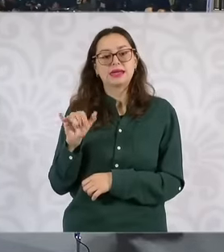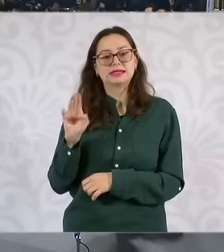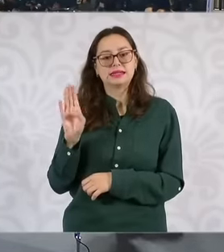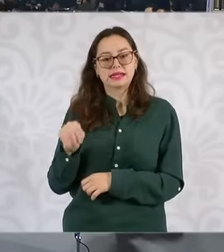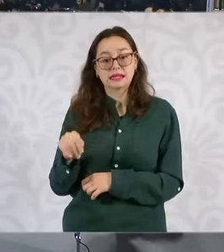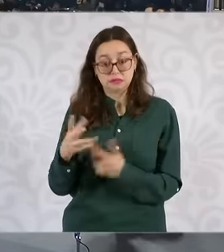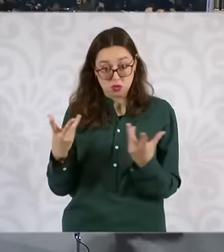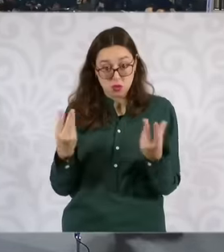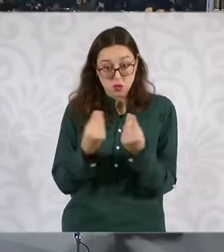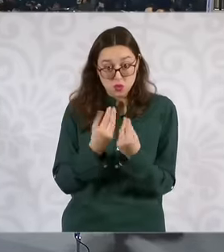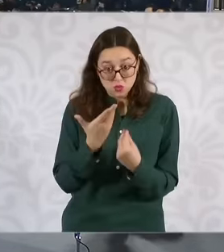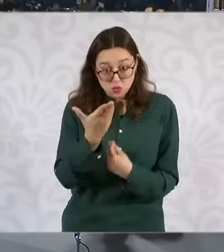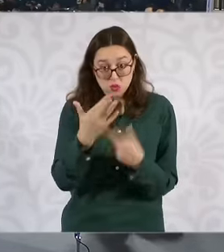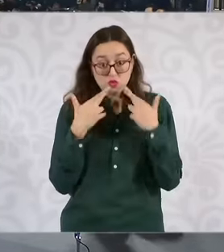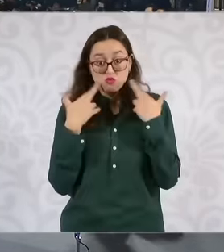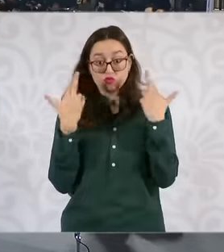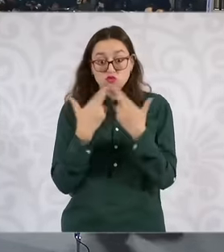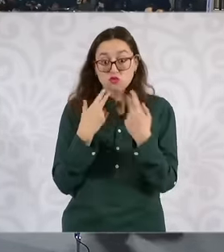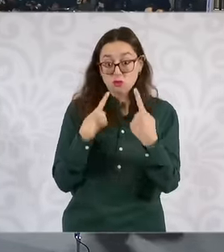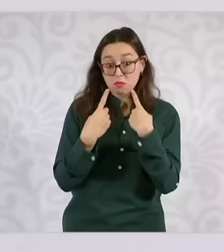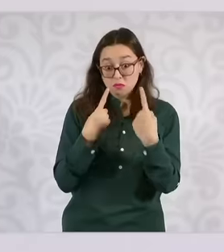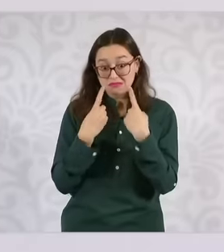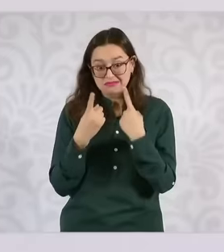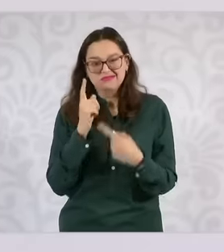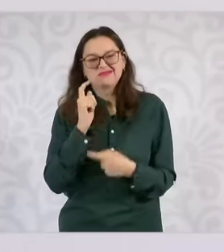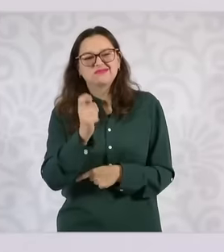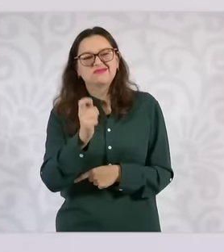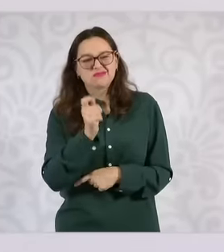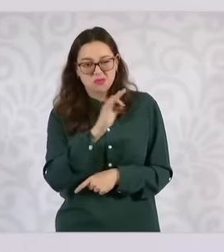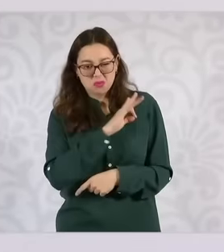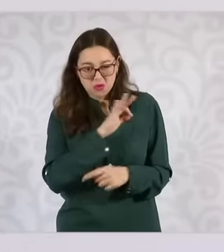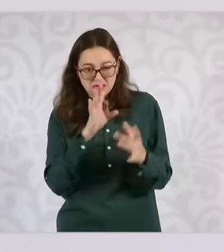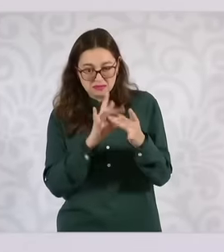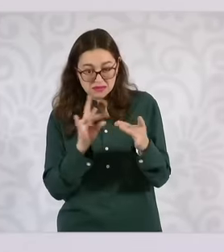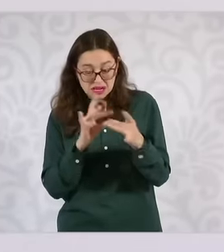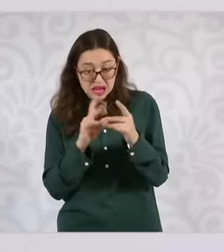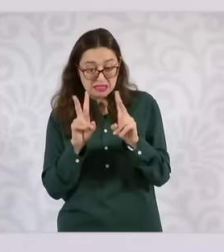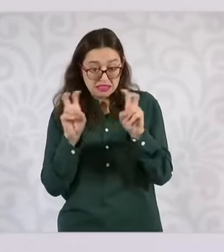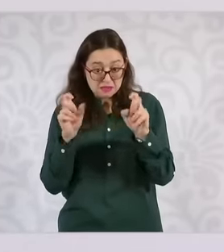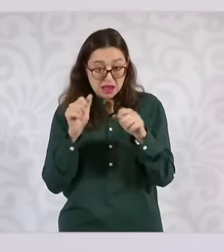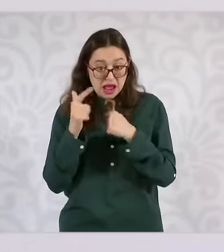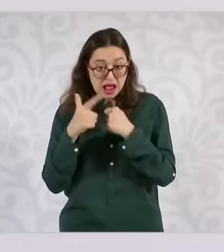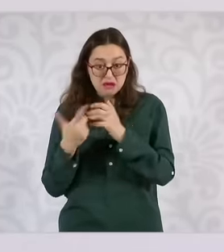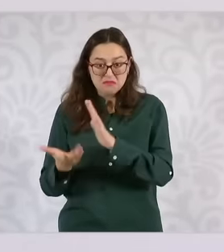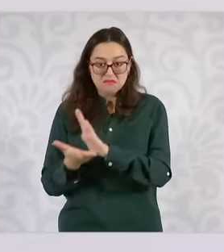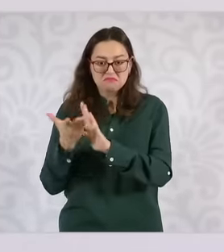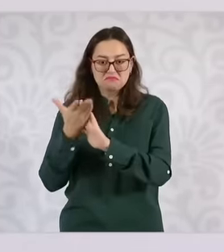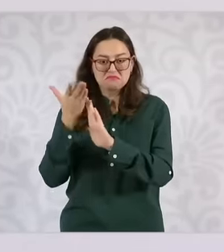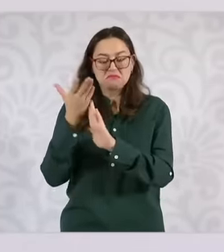for an infrastructure project, yes, we don't talk in particular of their companies, except